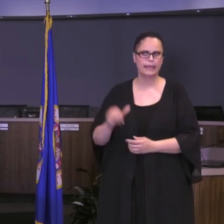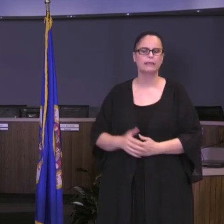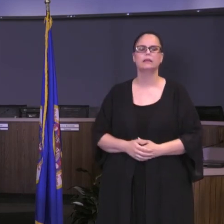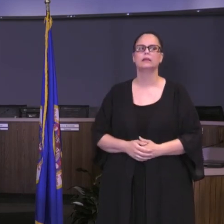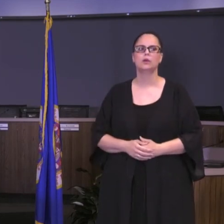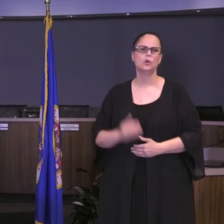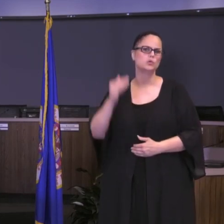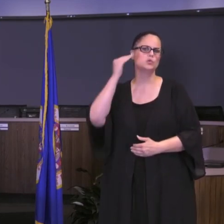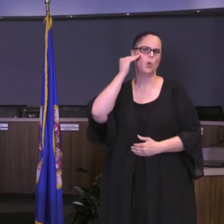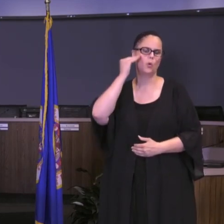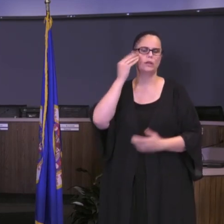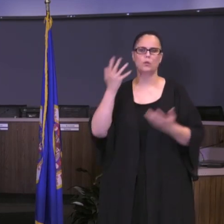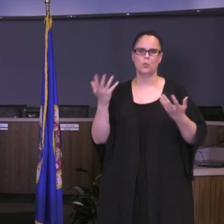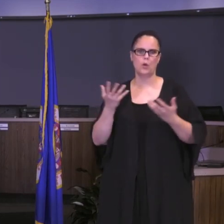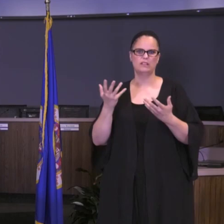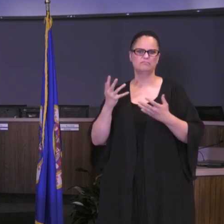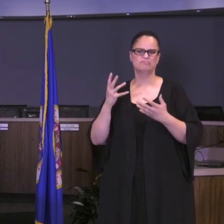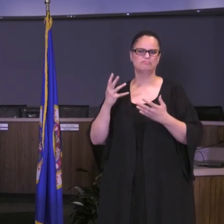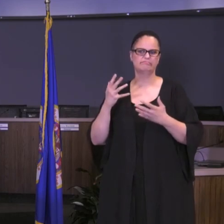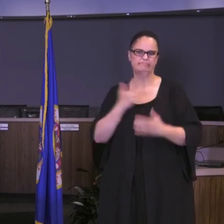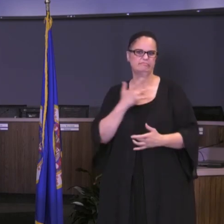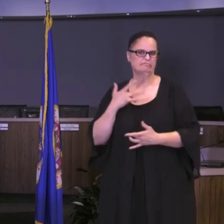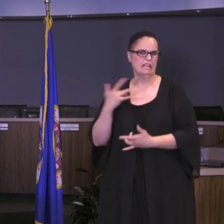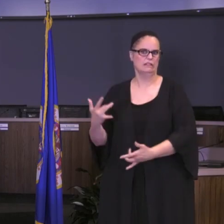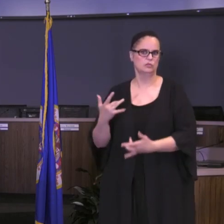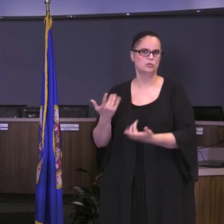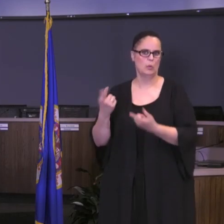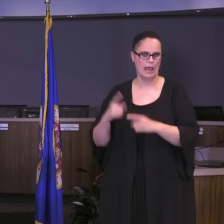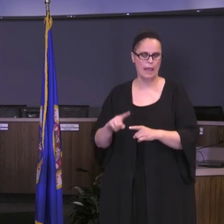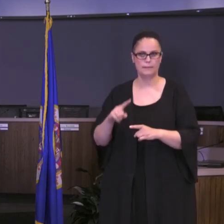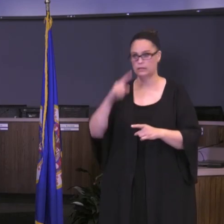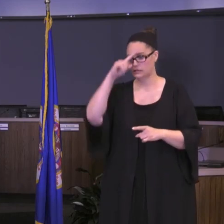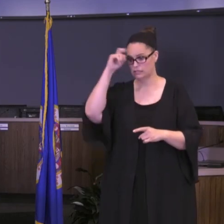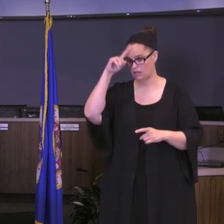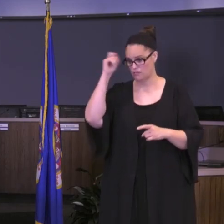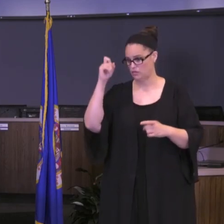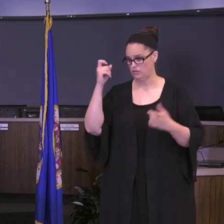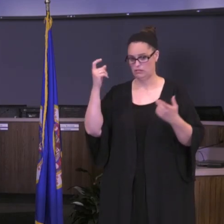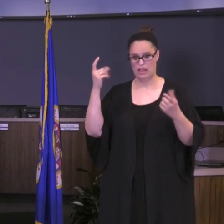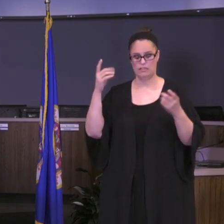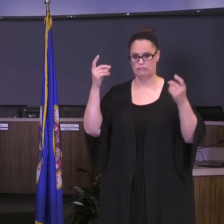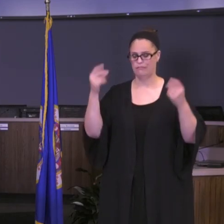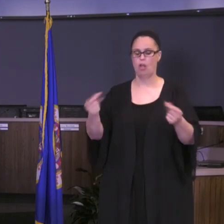knowing what typically happens in the summer and how fast it goes before the next thing you know we have students coming